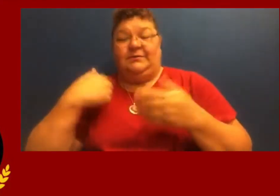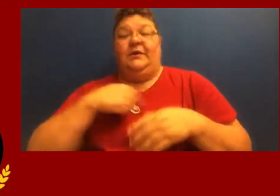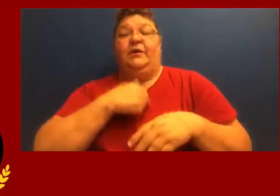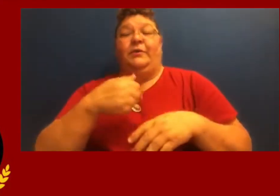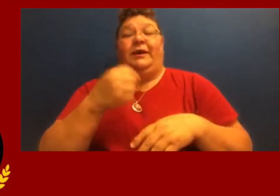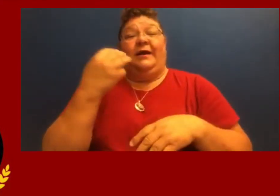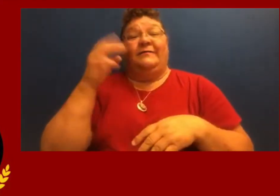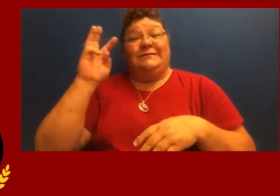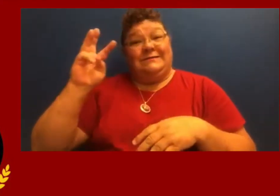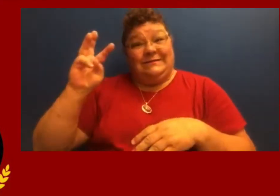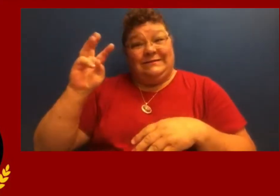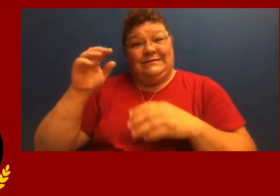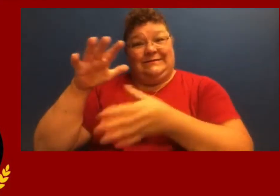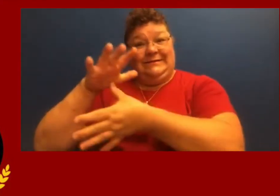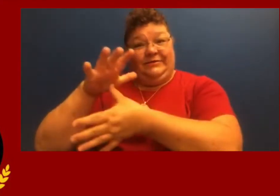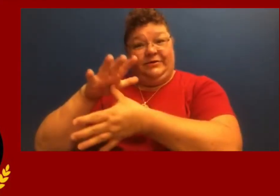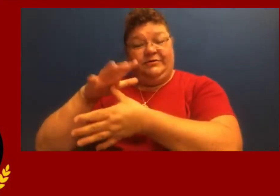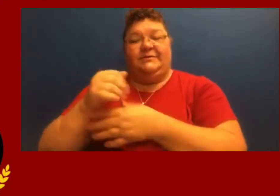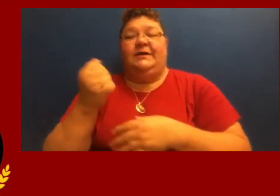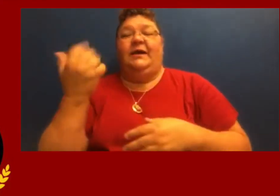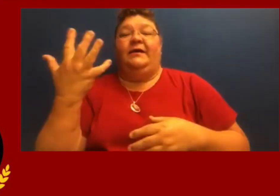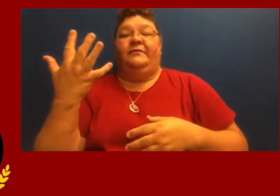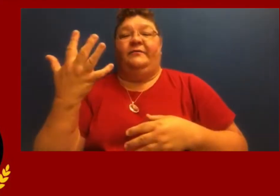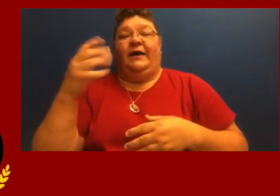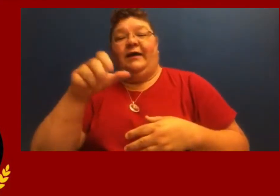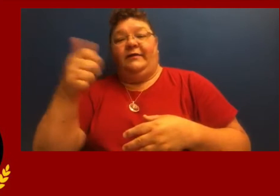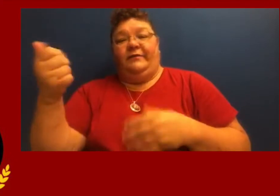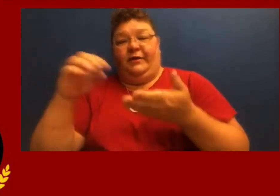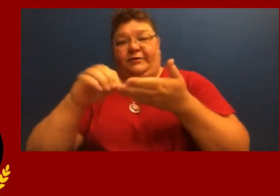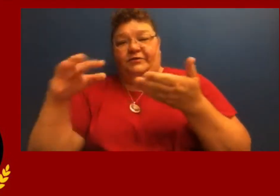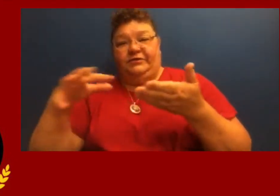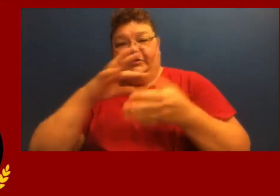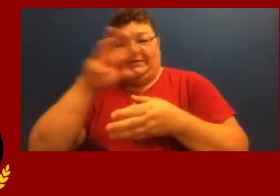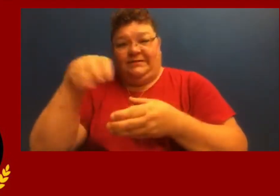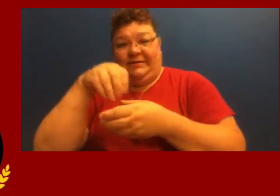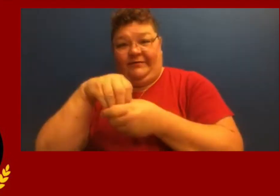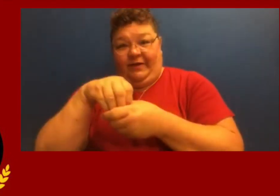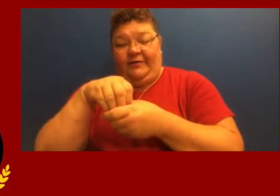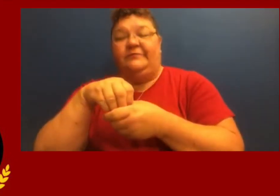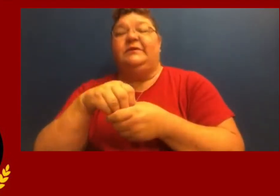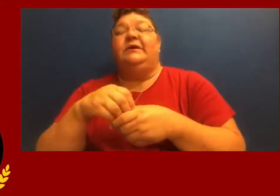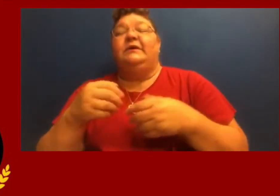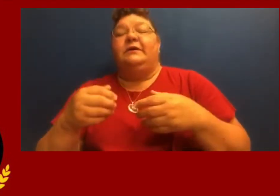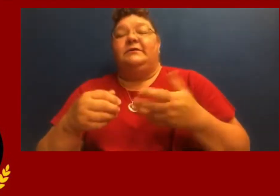We have six seniors and five other students all participating.